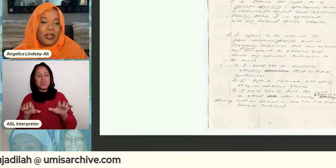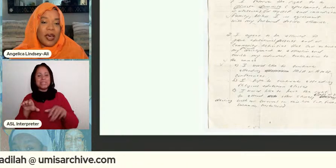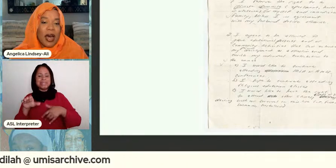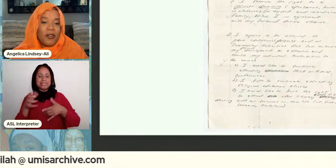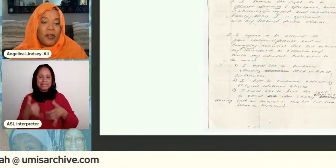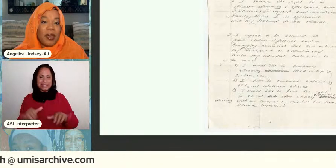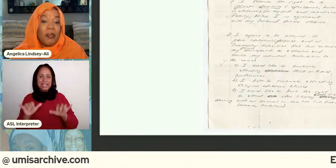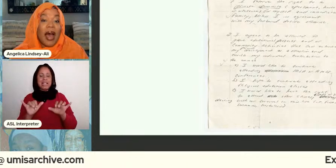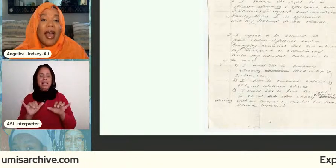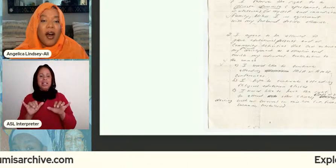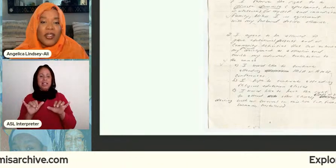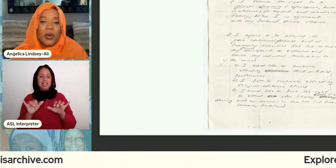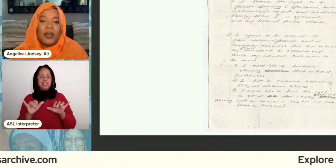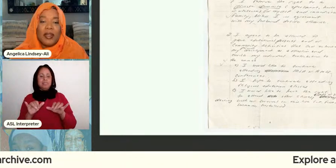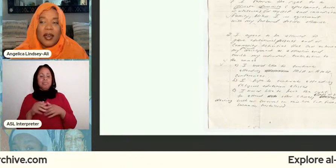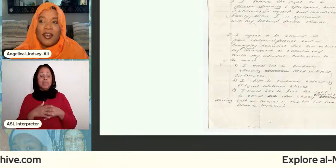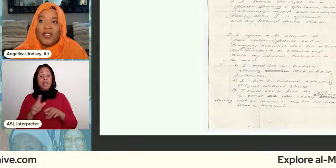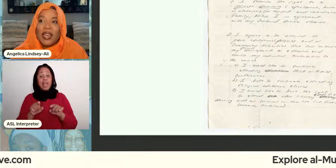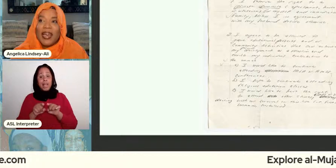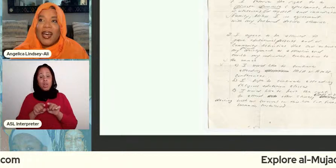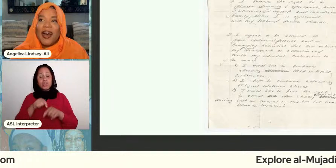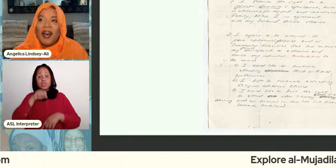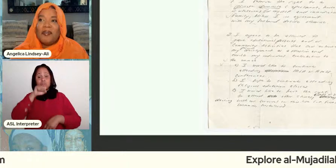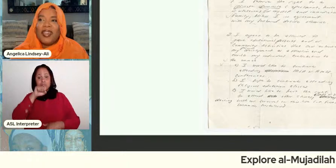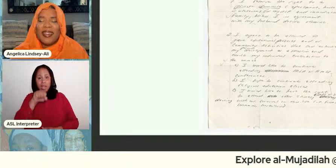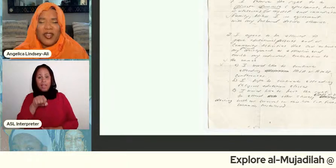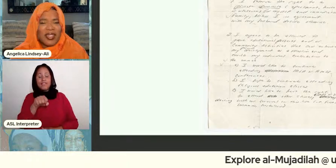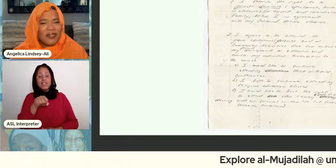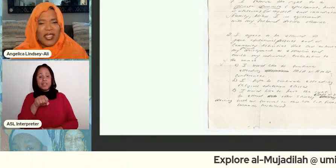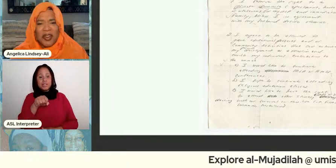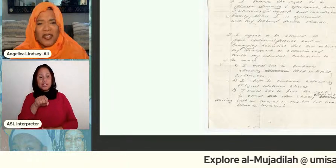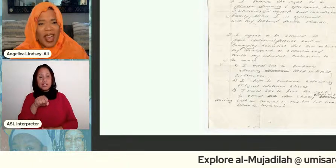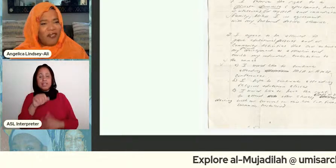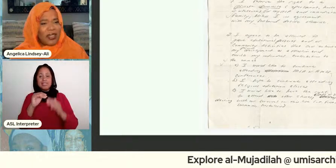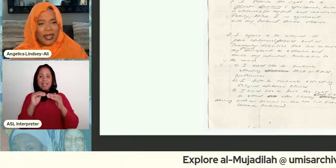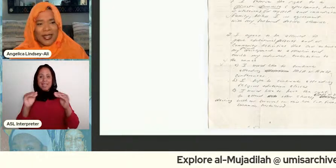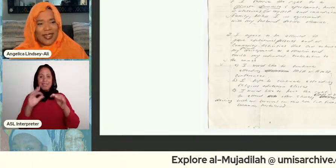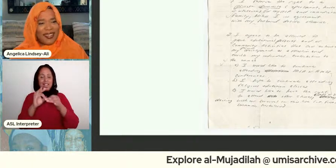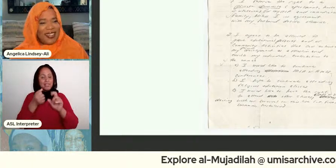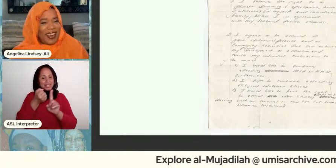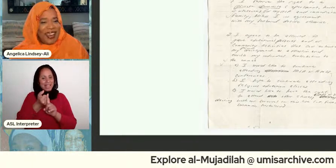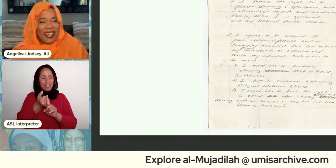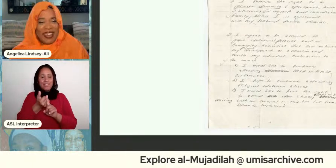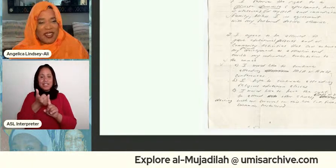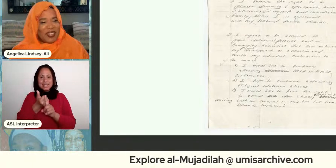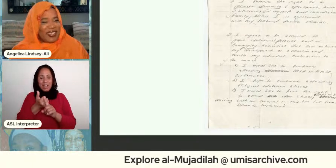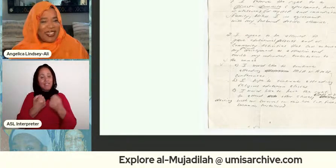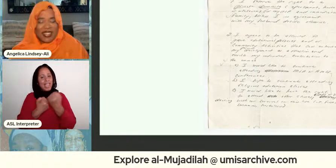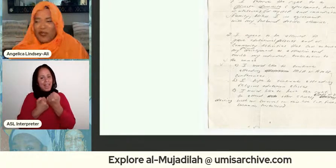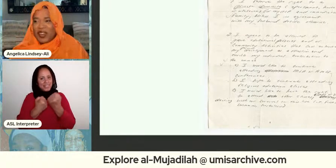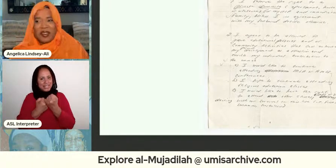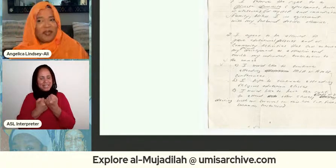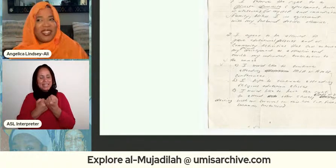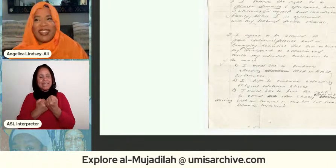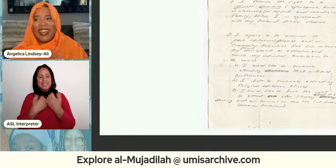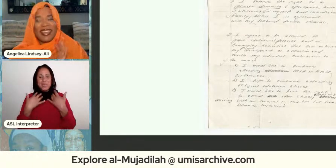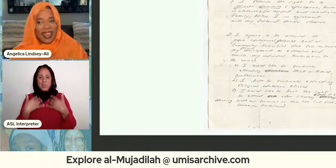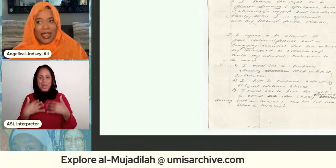stuck out for me but i also loved um the level of self-advocacy like it was just very much like yes